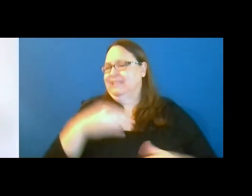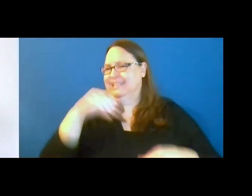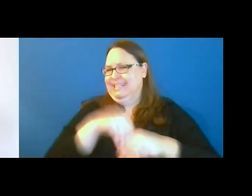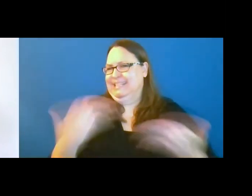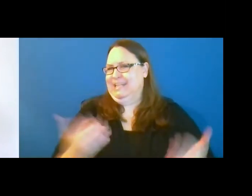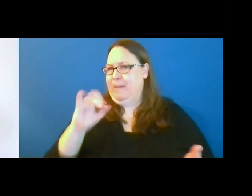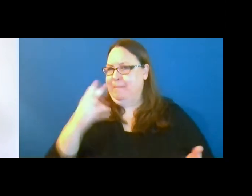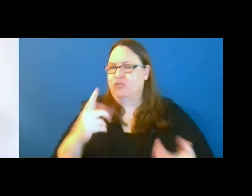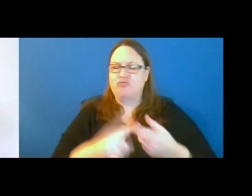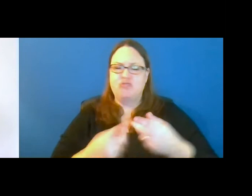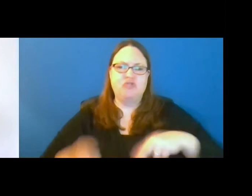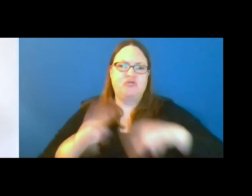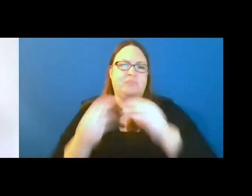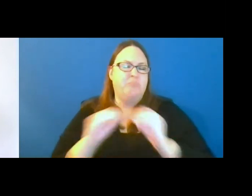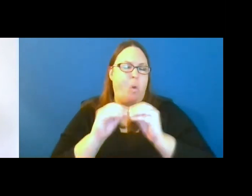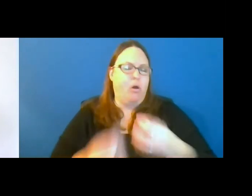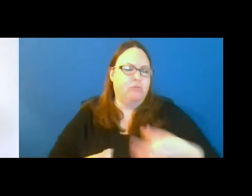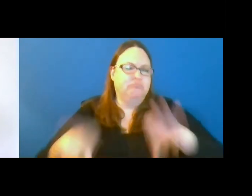participation for the people of all abilities.